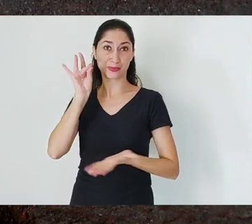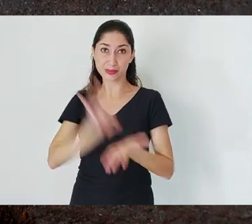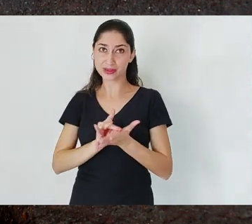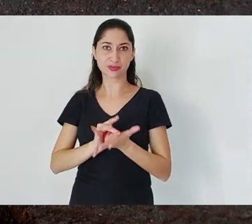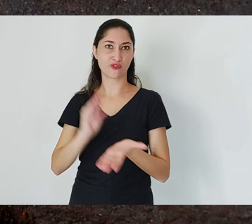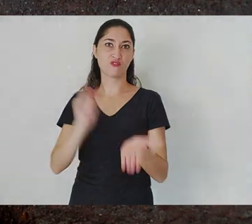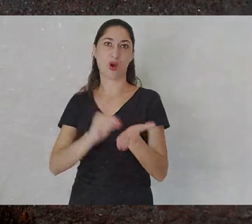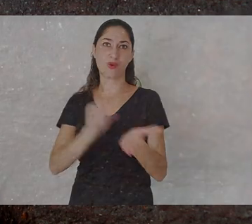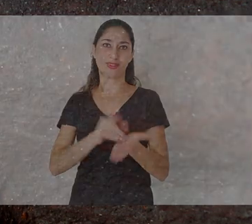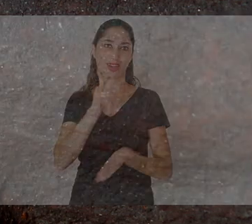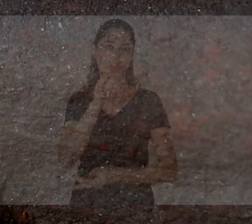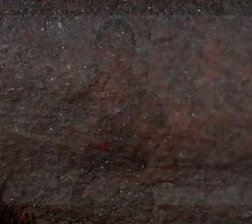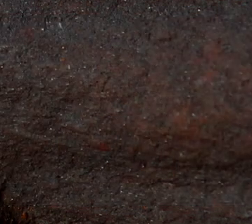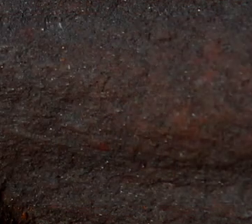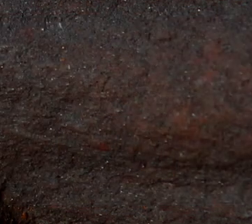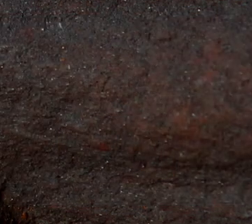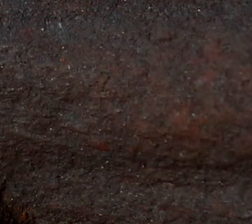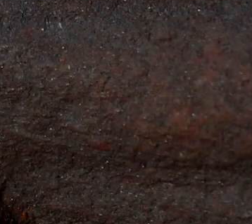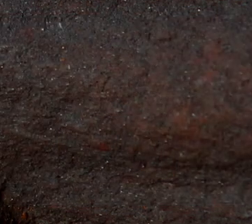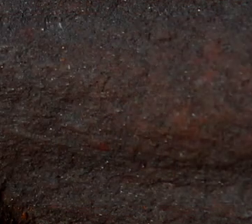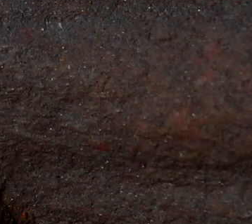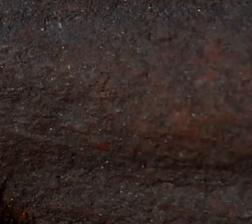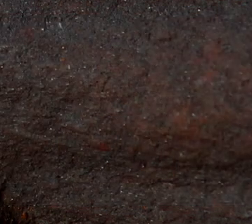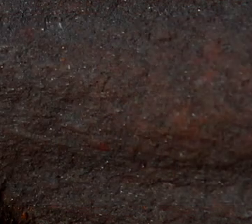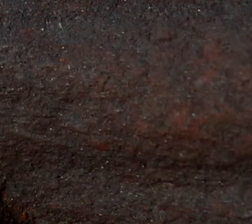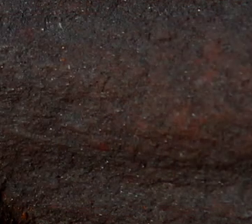of water shortages.